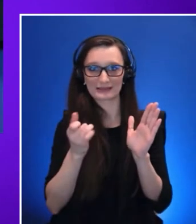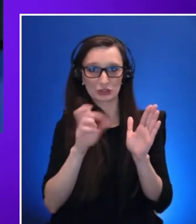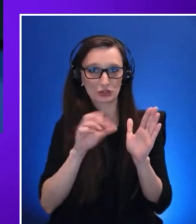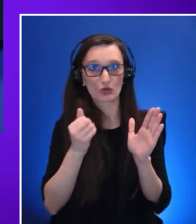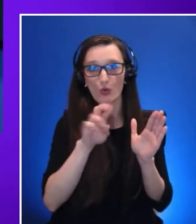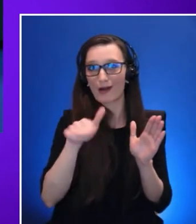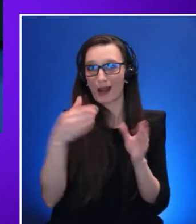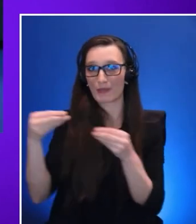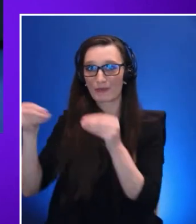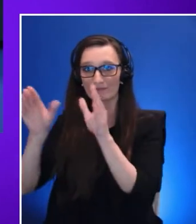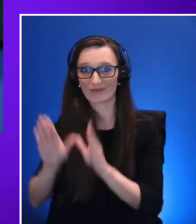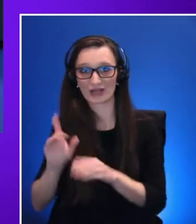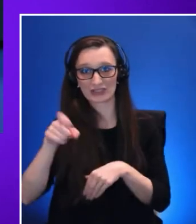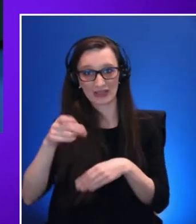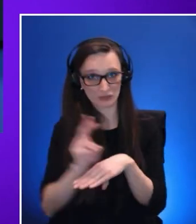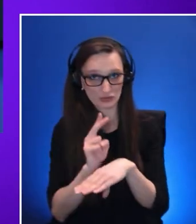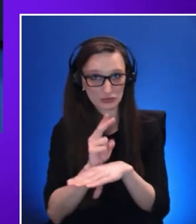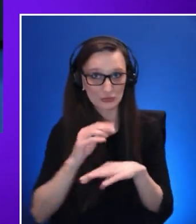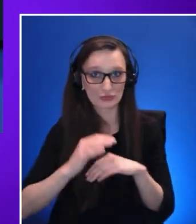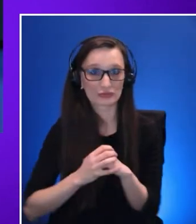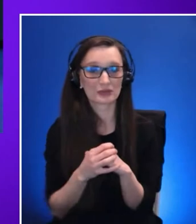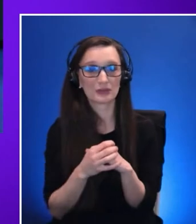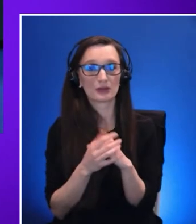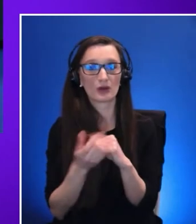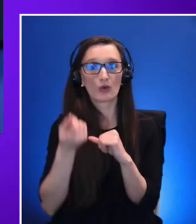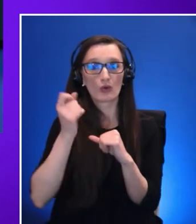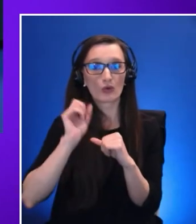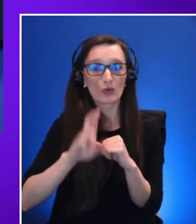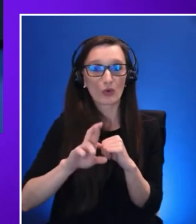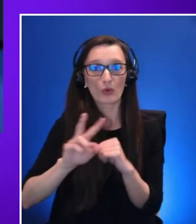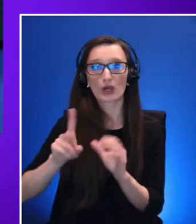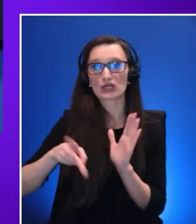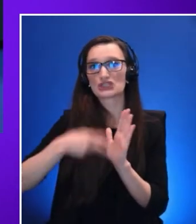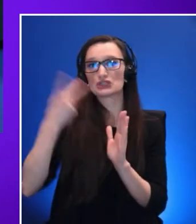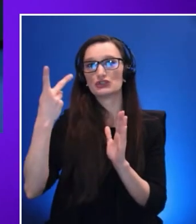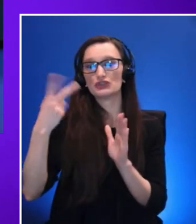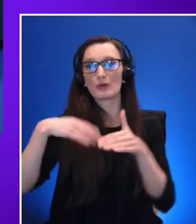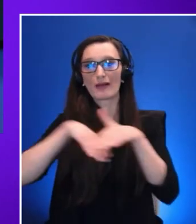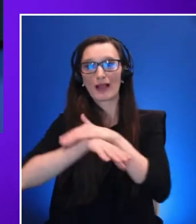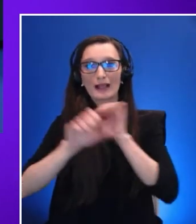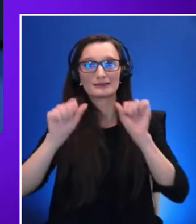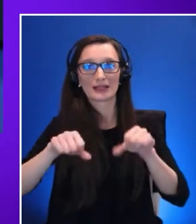or do accessibility testing. Barrage in those guidelines that we have just created,